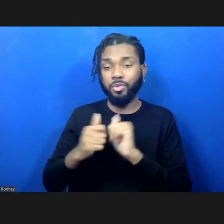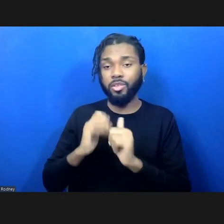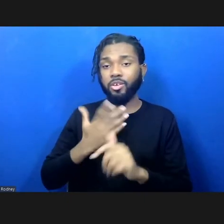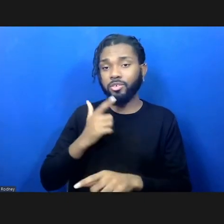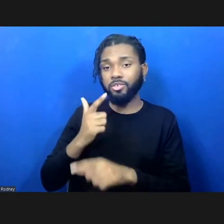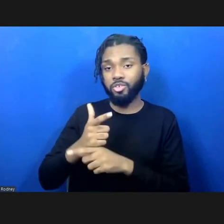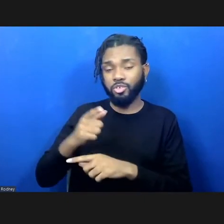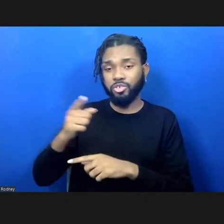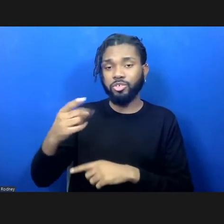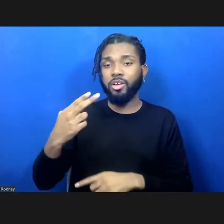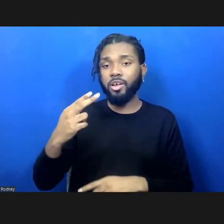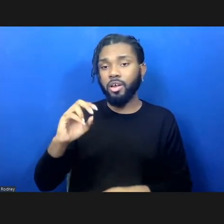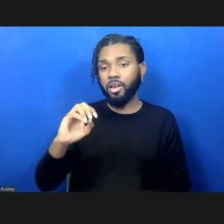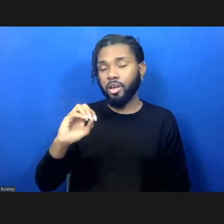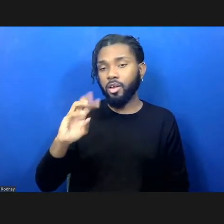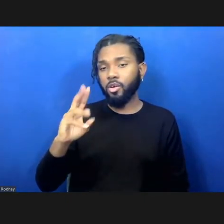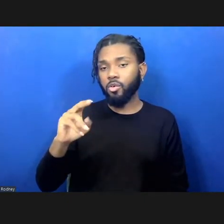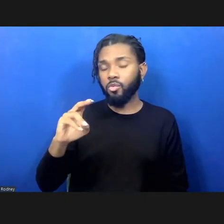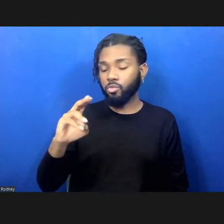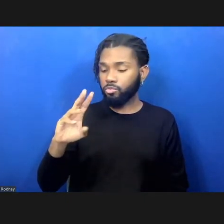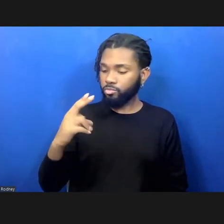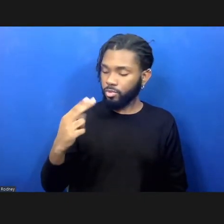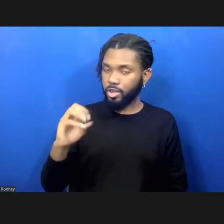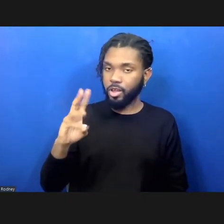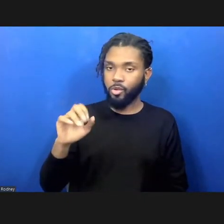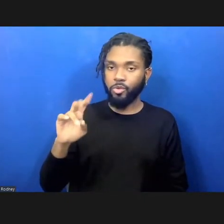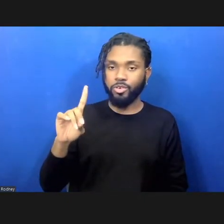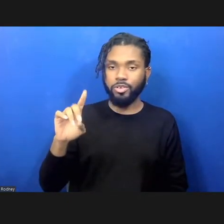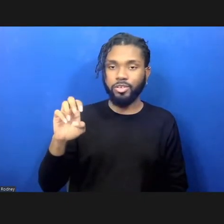Howardena, if you're out there, we love you, we thank you for your courage and